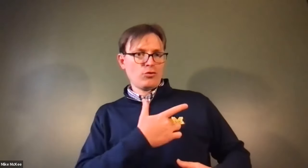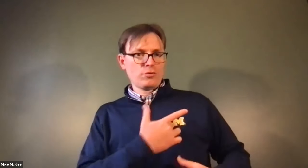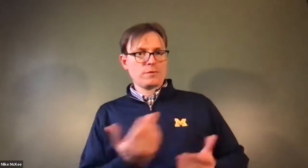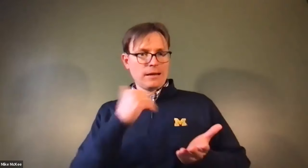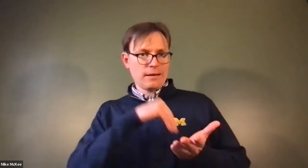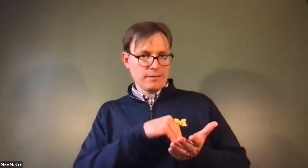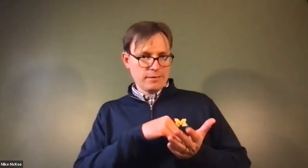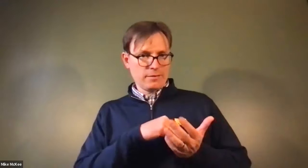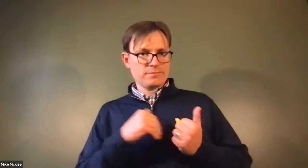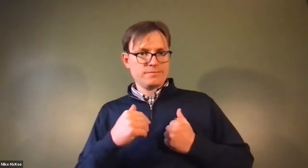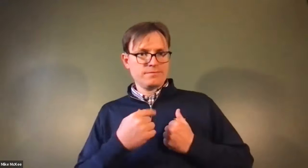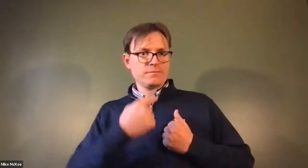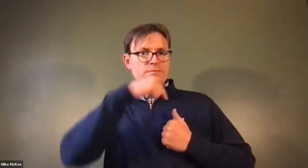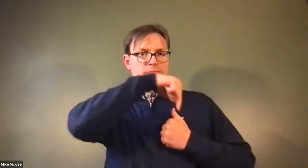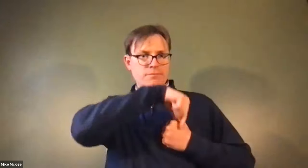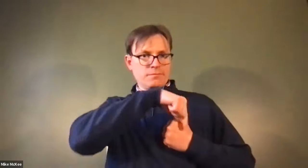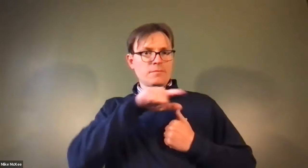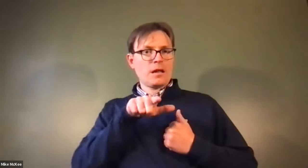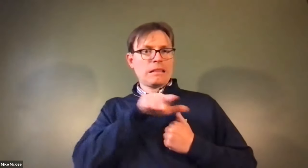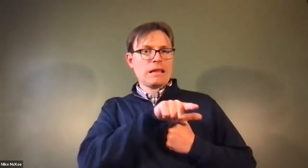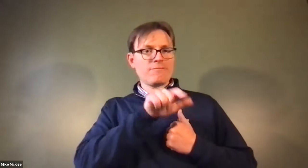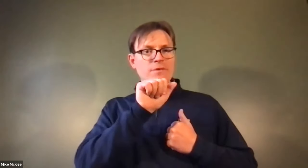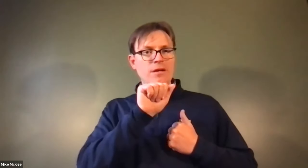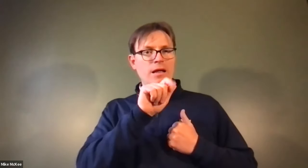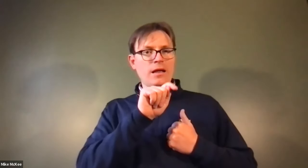James Cech: And then the blood gets. James Cech: back into the heart.